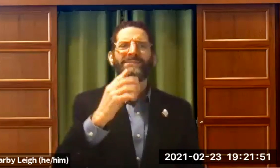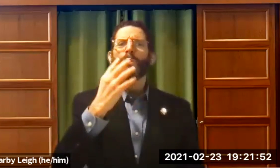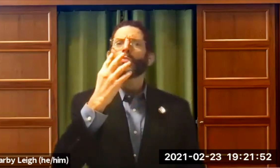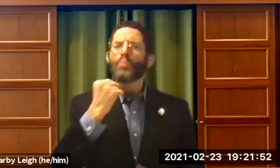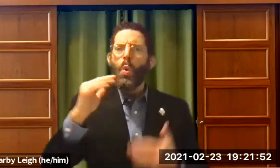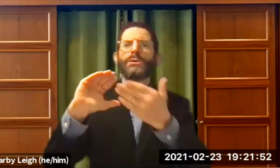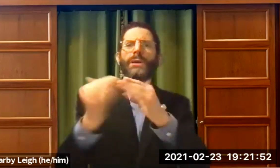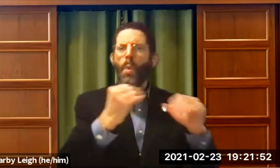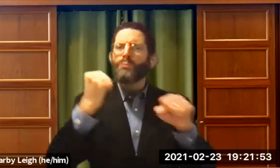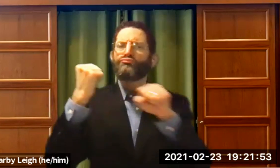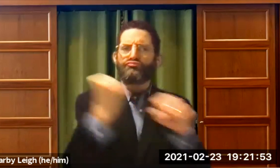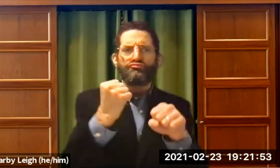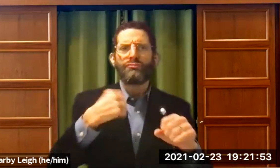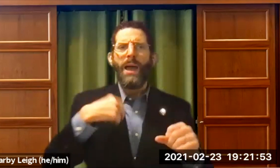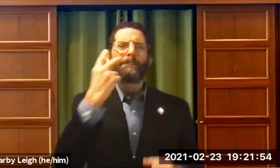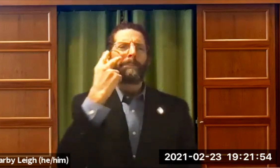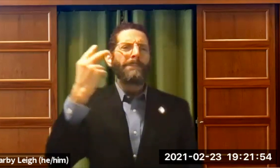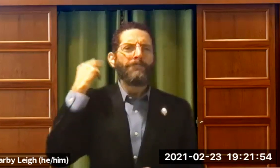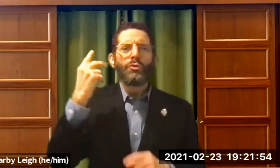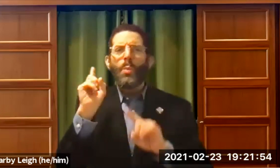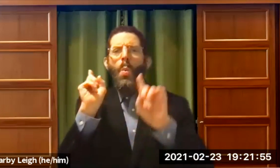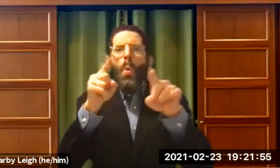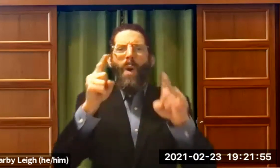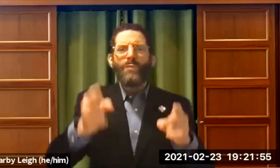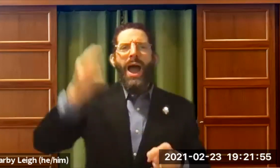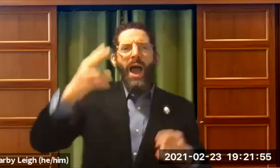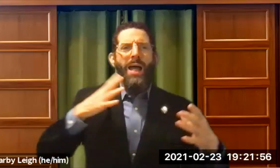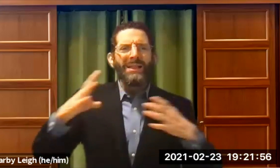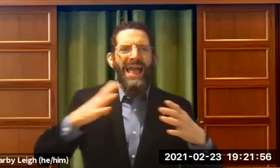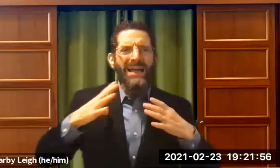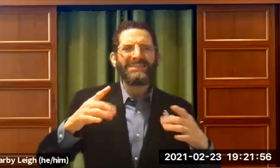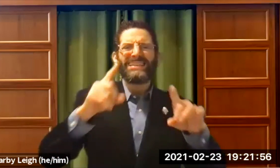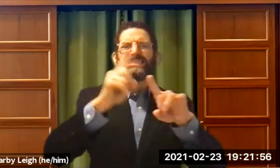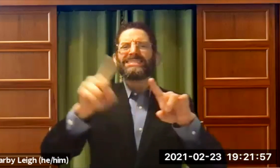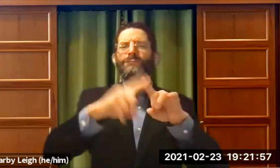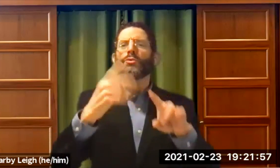it was great. There was a whole Jewish deaf community. Very strong.